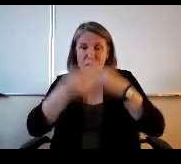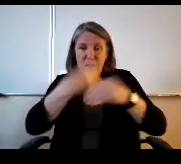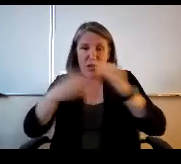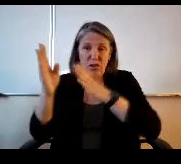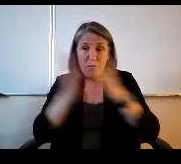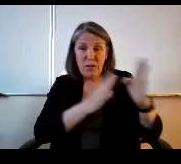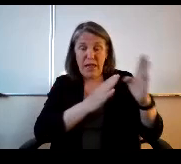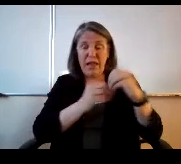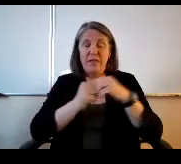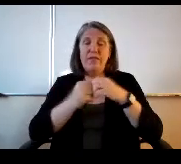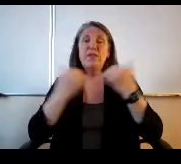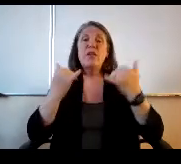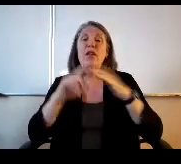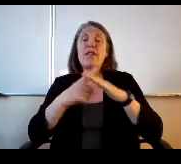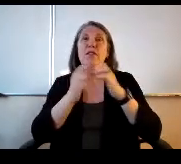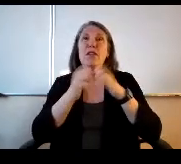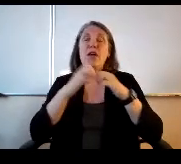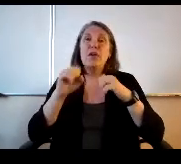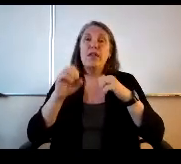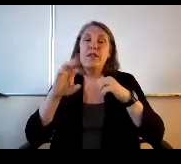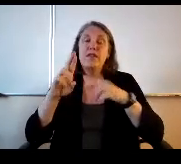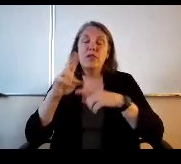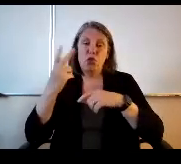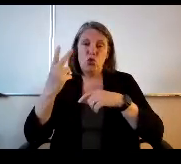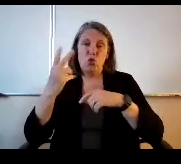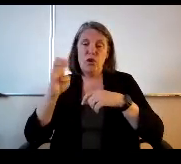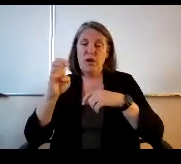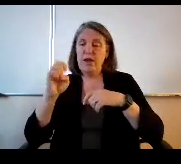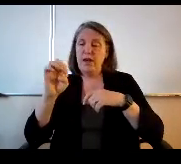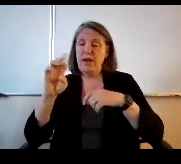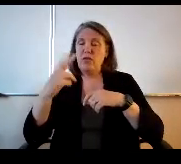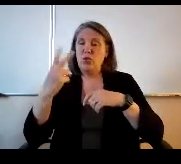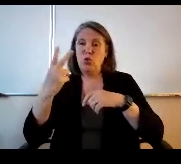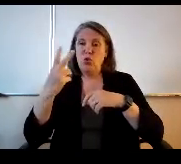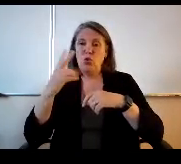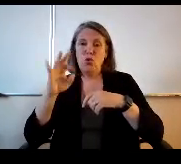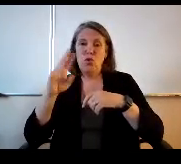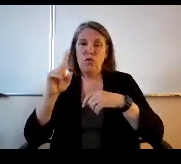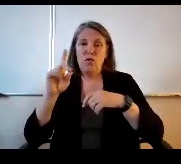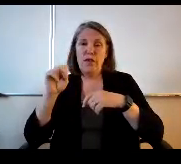So let's start with S or two S or two funds are good,